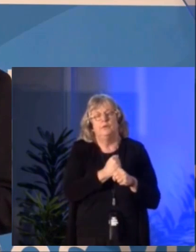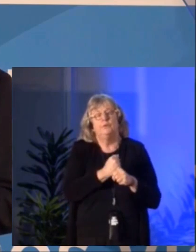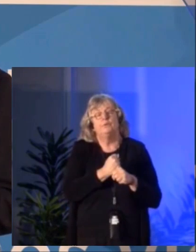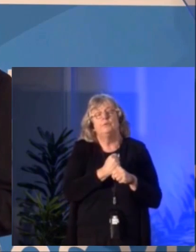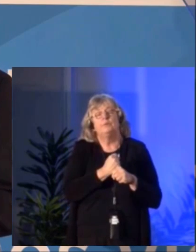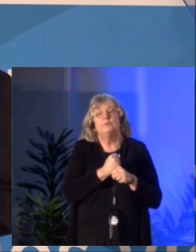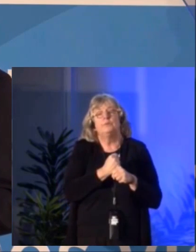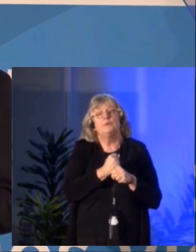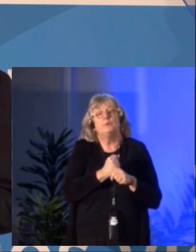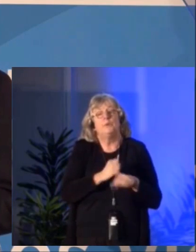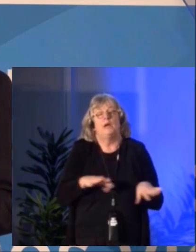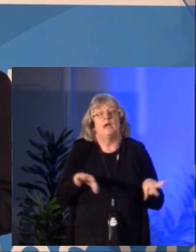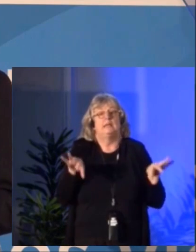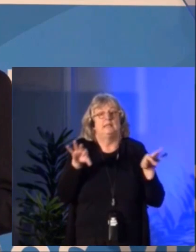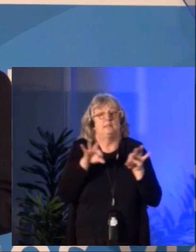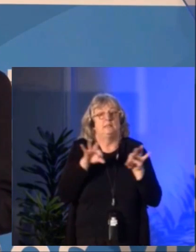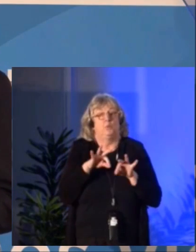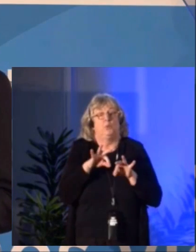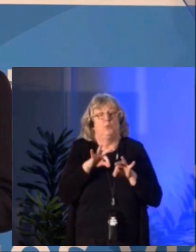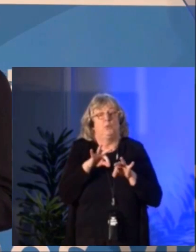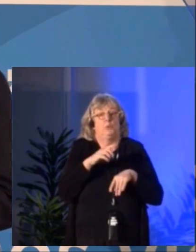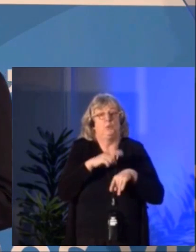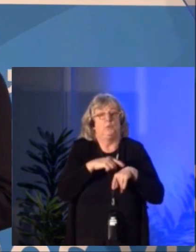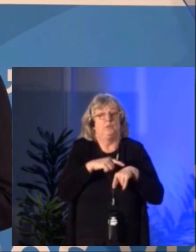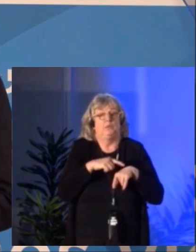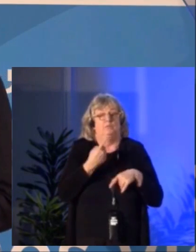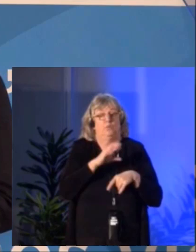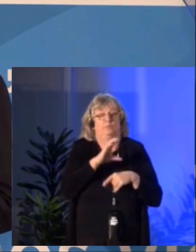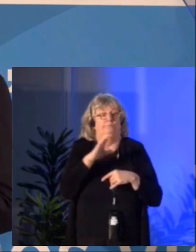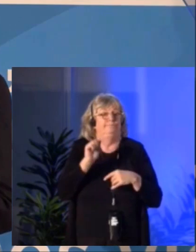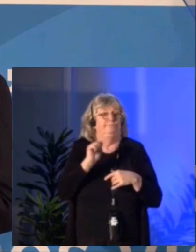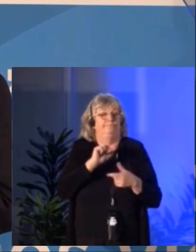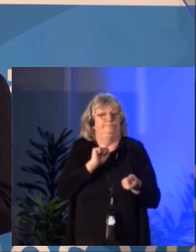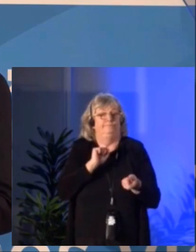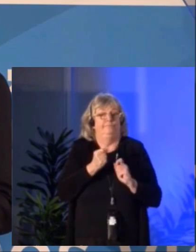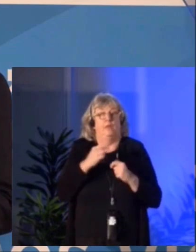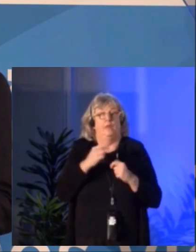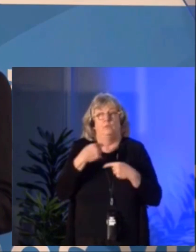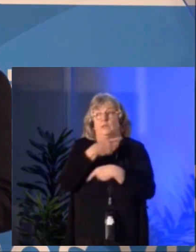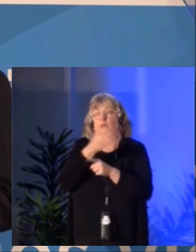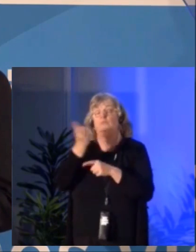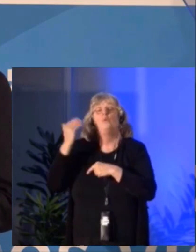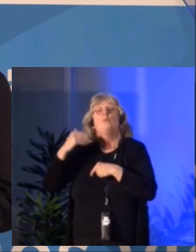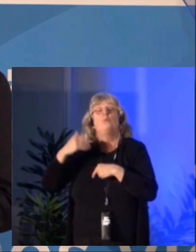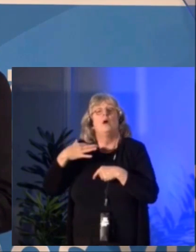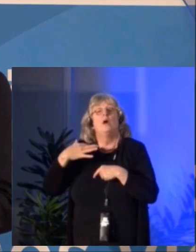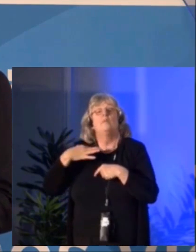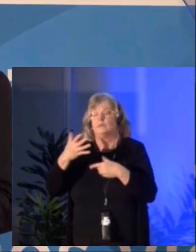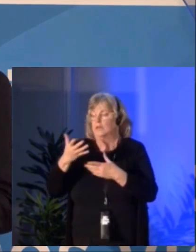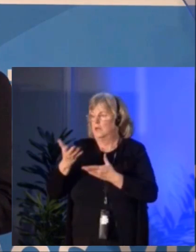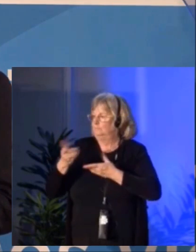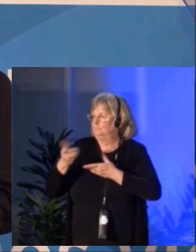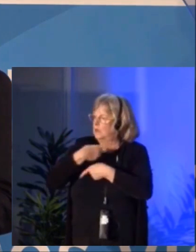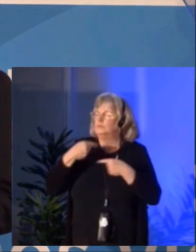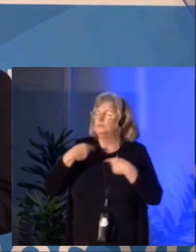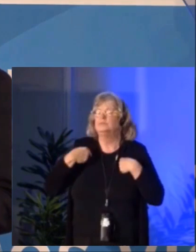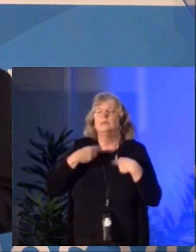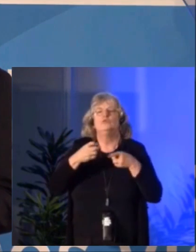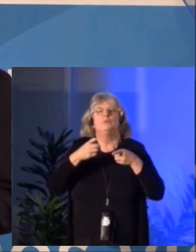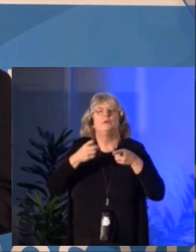This year marks a decisive turning point in the transformation that was announced at the beginning of my appointment as director and CEO.